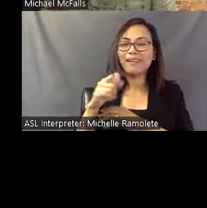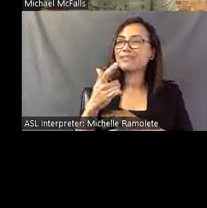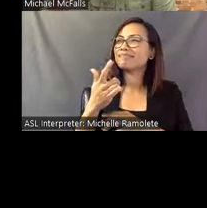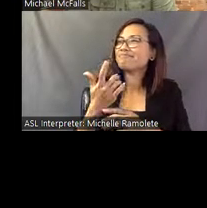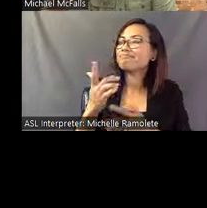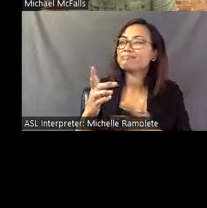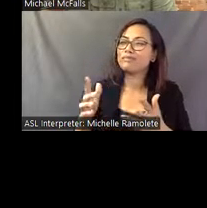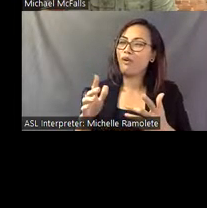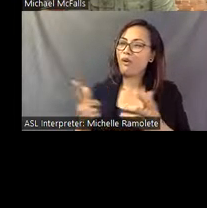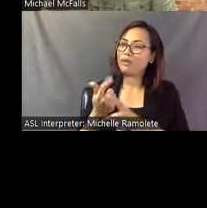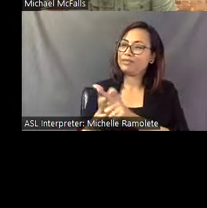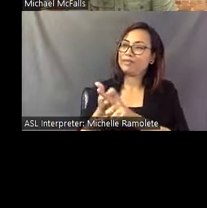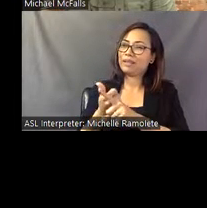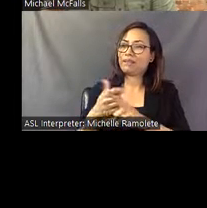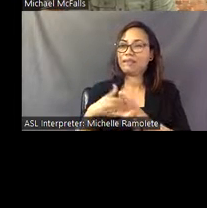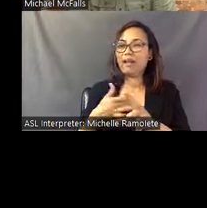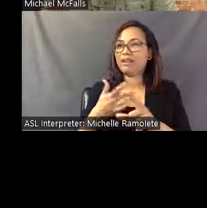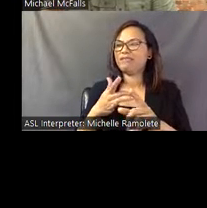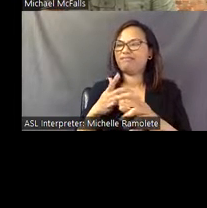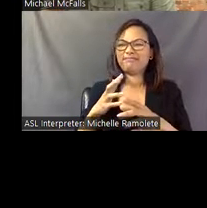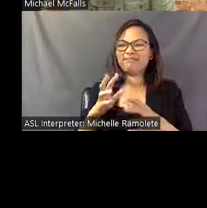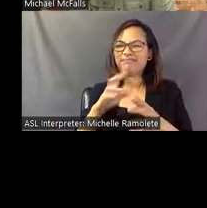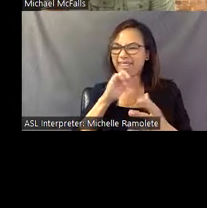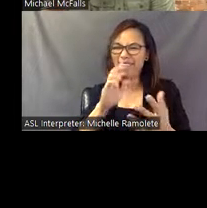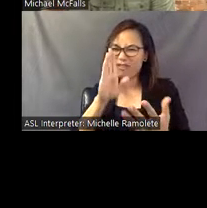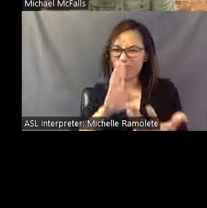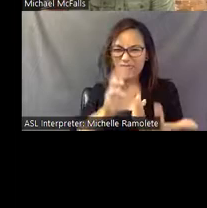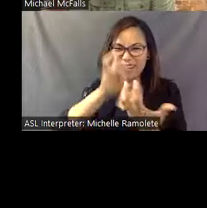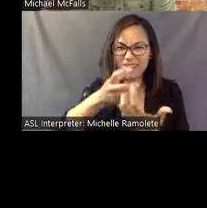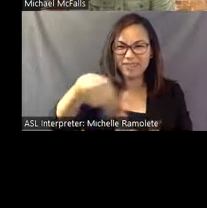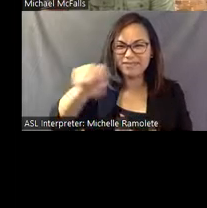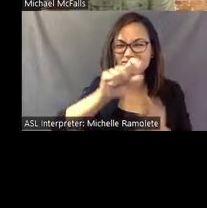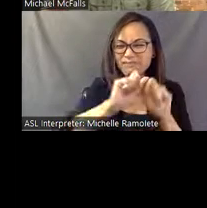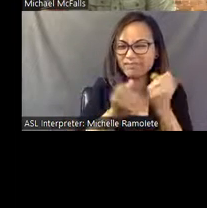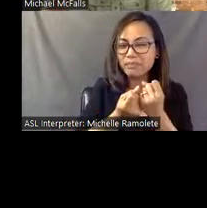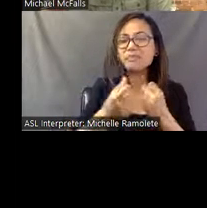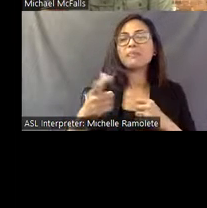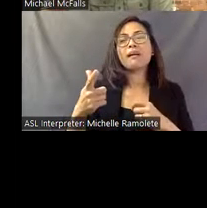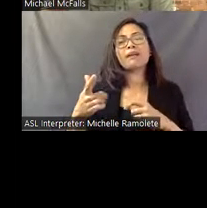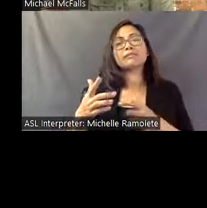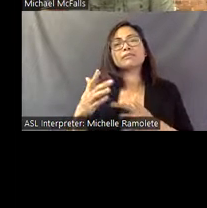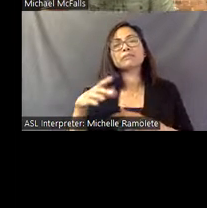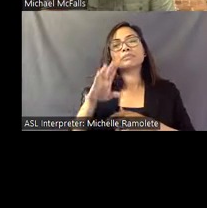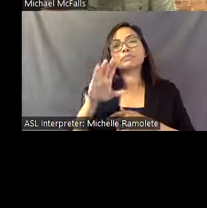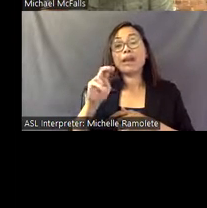He always felt like an outsider. Many times he talks about growing up in Buena Vista- and being attracted to men- in the